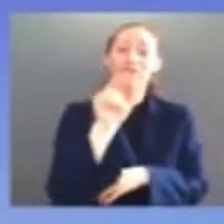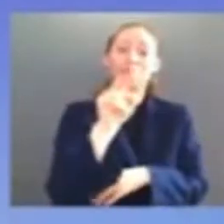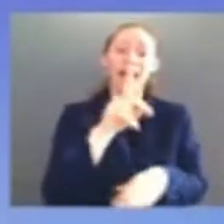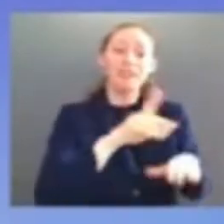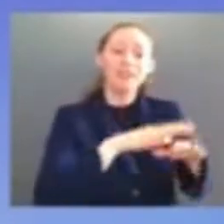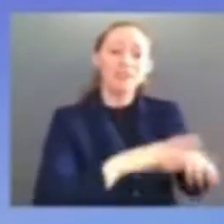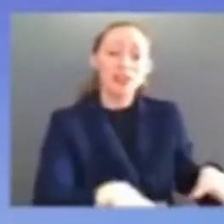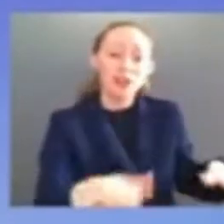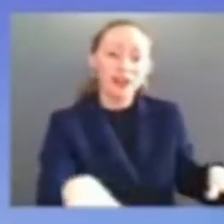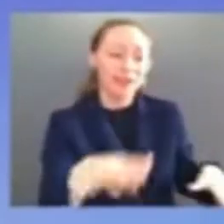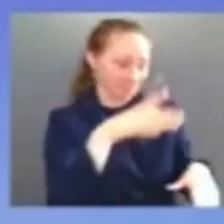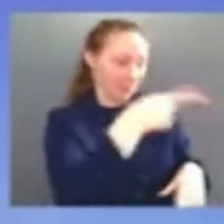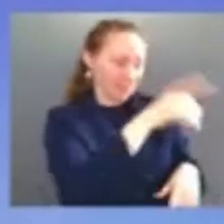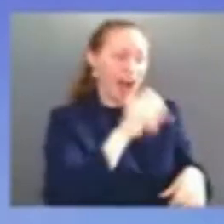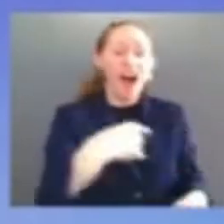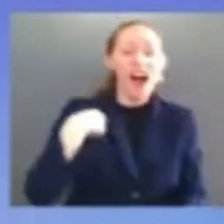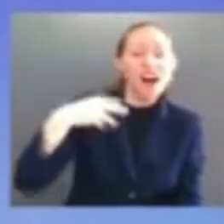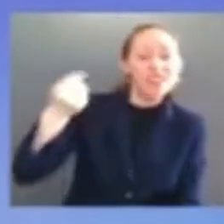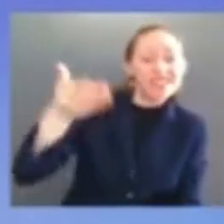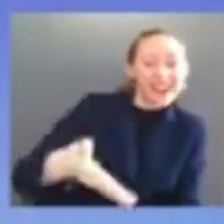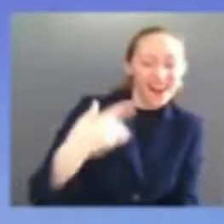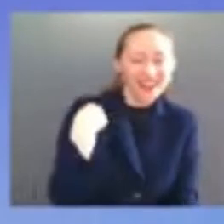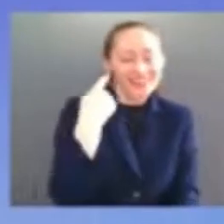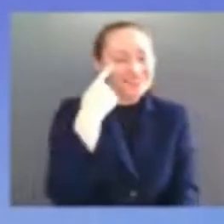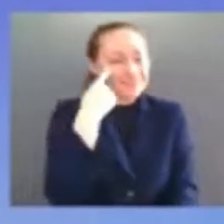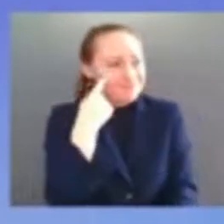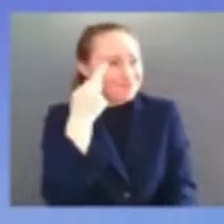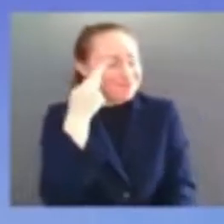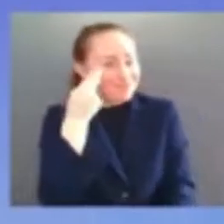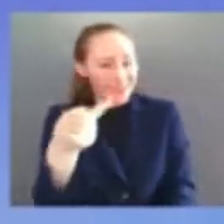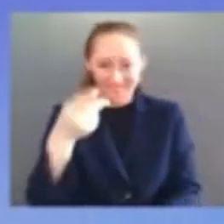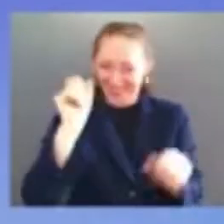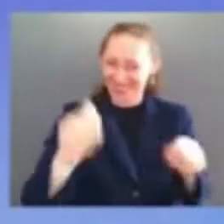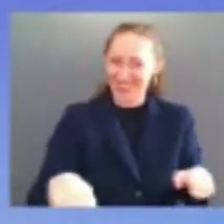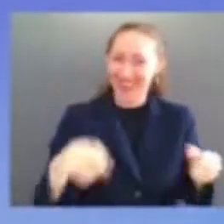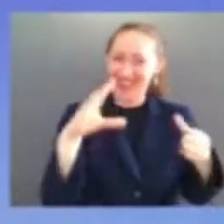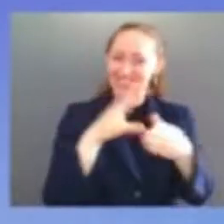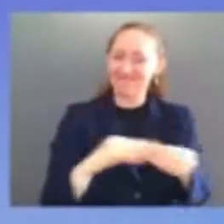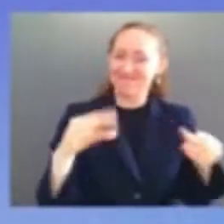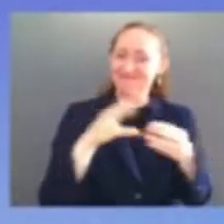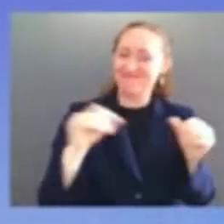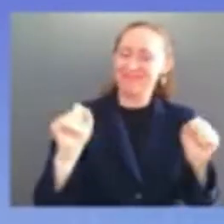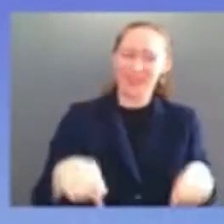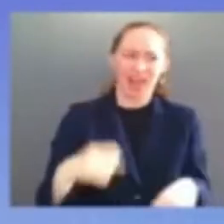moments in my view my fellow americans today i'm honored to officially introduce to you